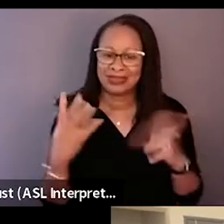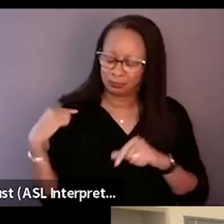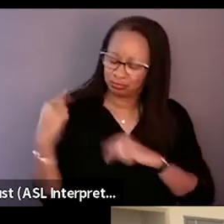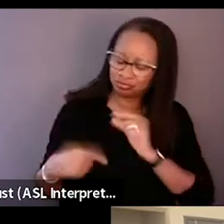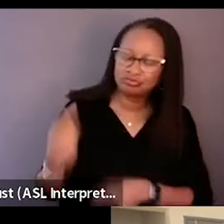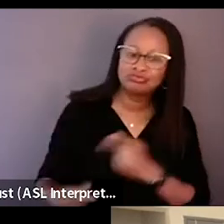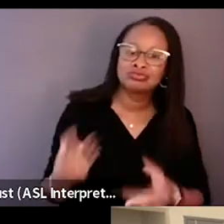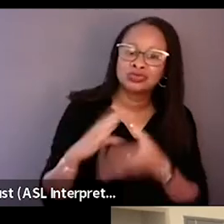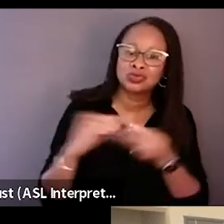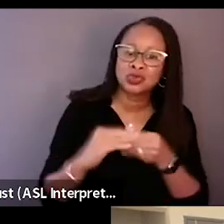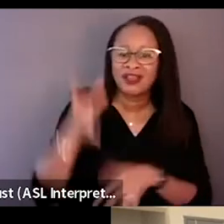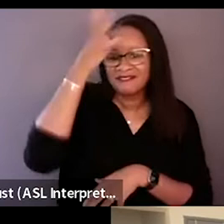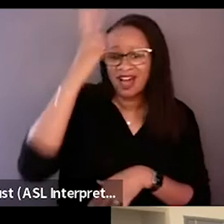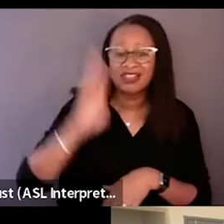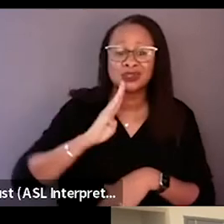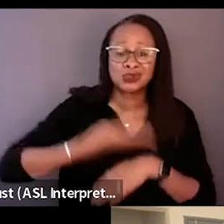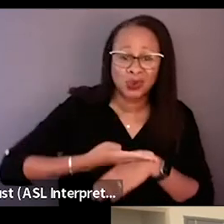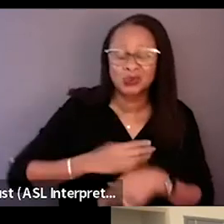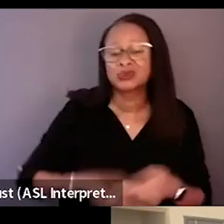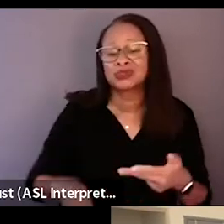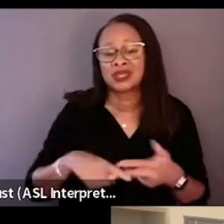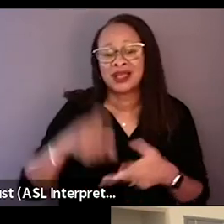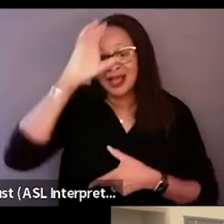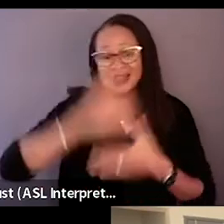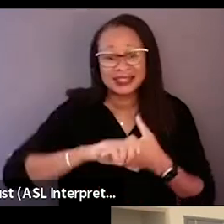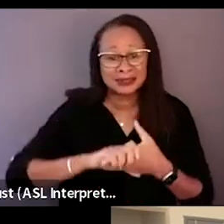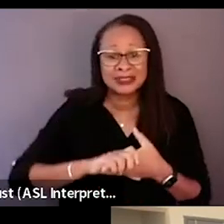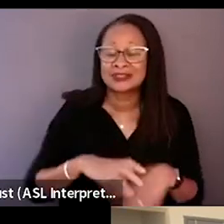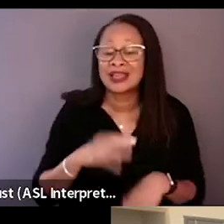You have the father and the daughters, you have a husband, a story of a husband and a wife,